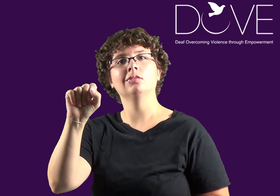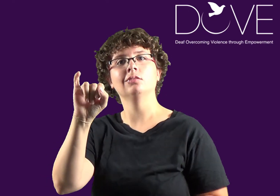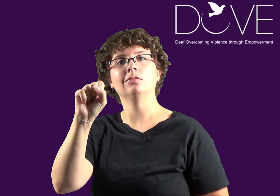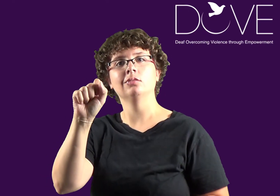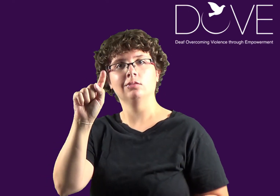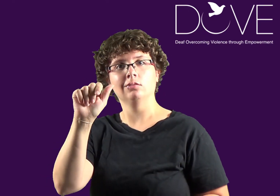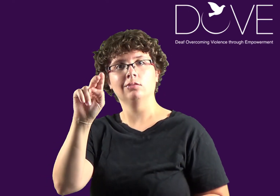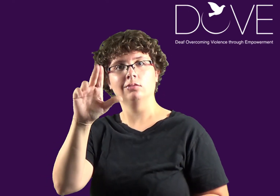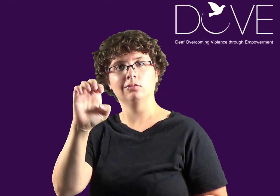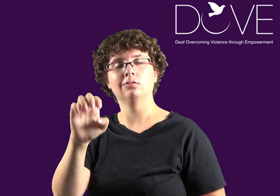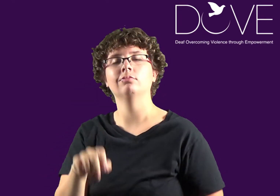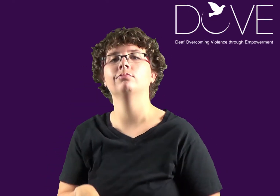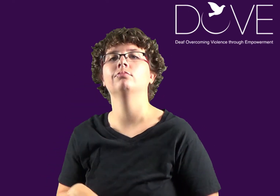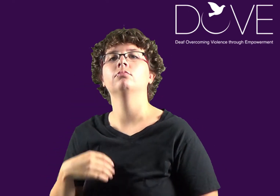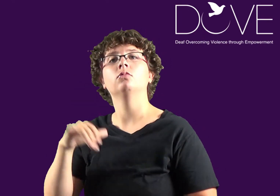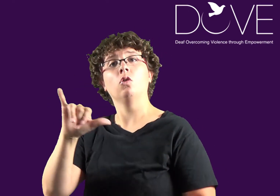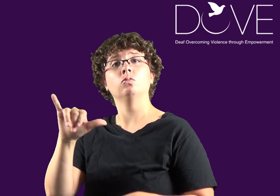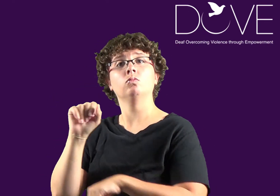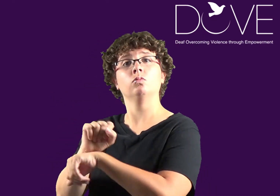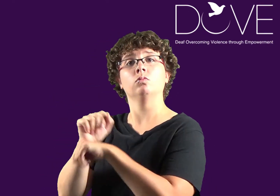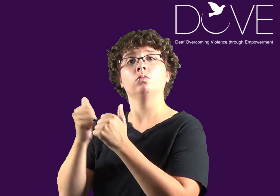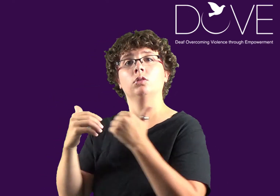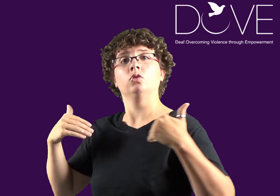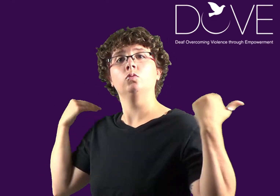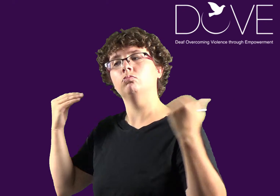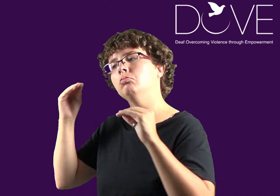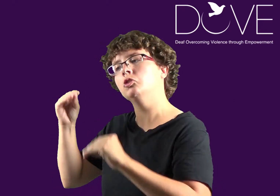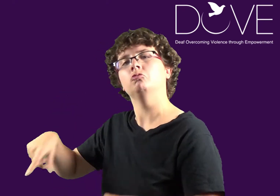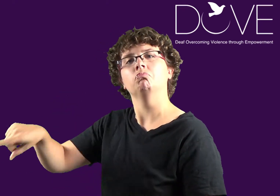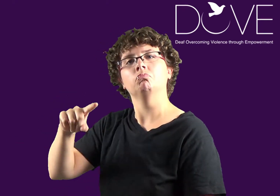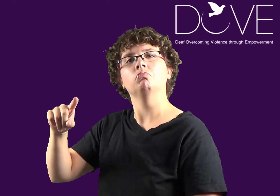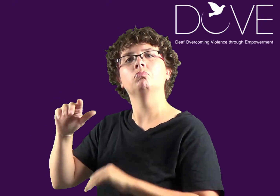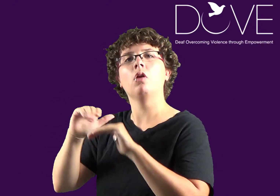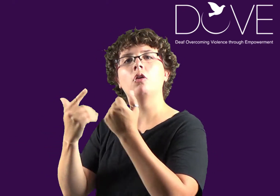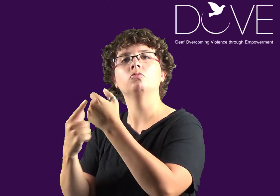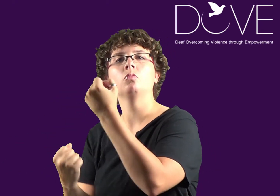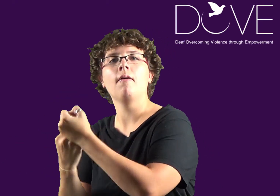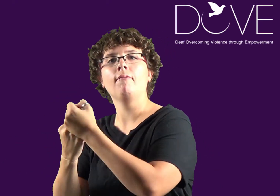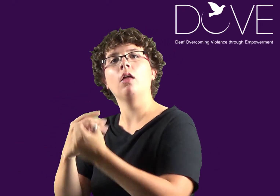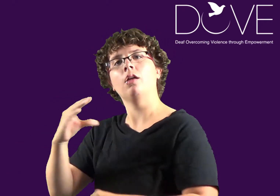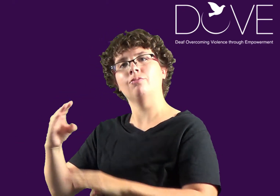assistance, and we also work with the youth to educate about how to advocate